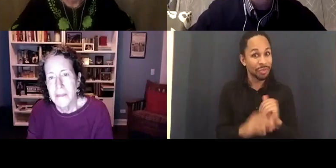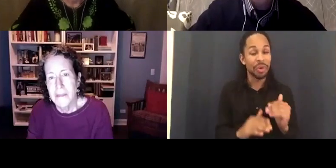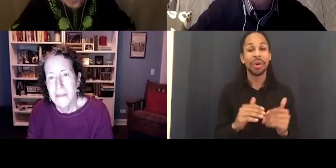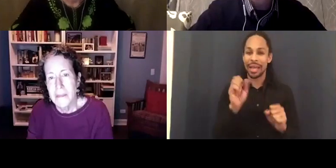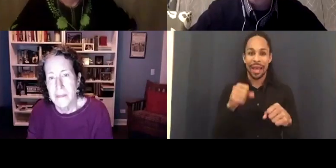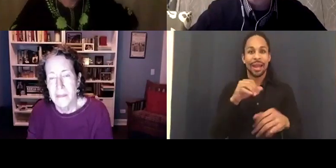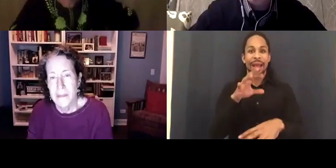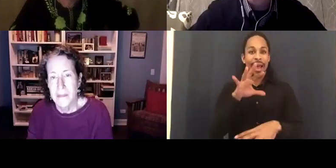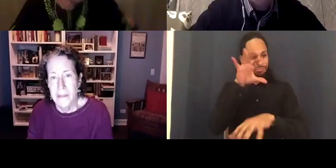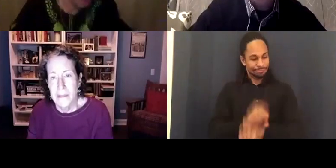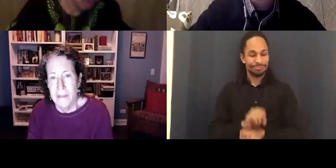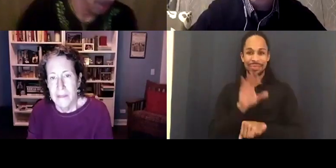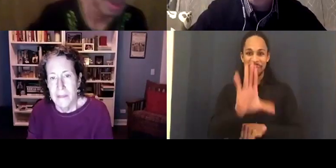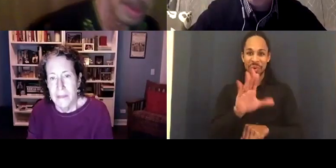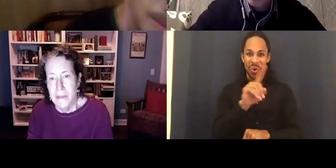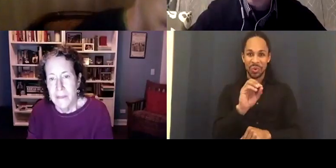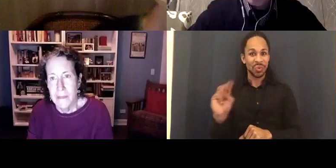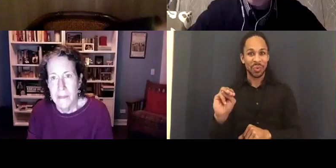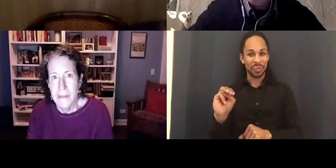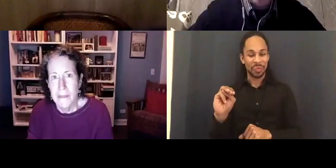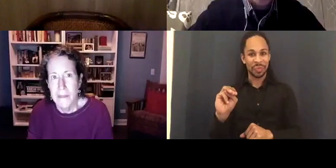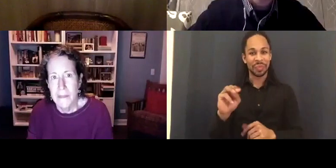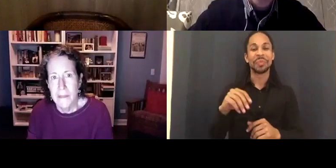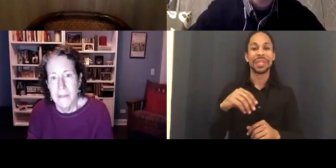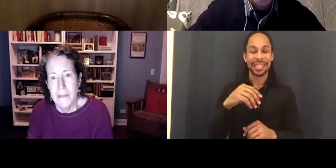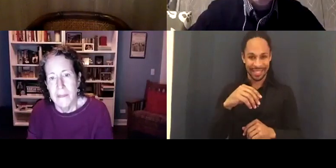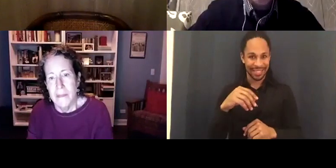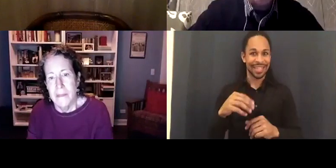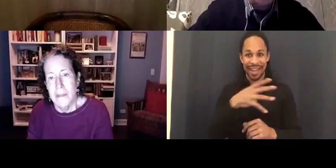You have the speaker view. 20:42:31 And you can enter full screen so